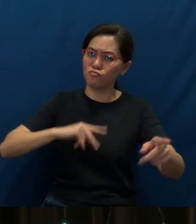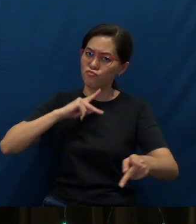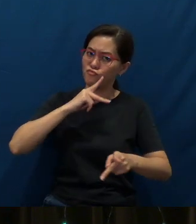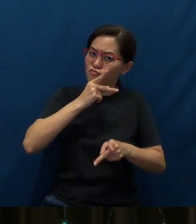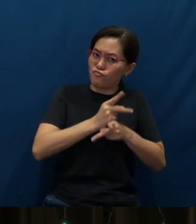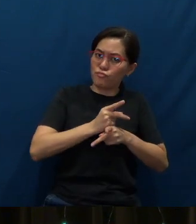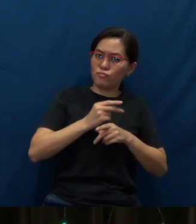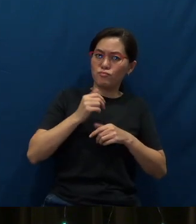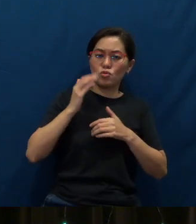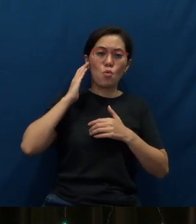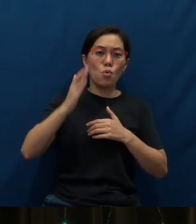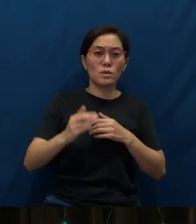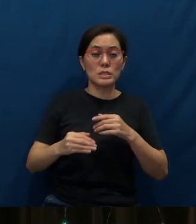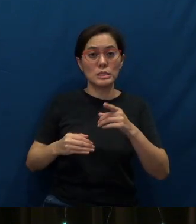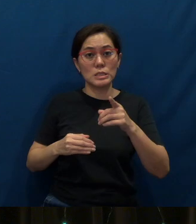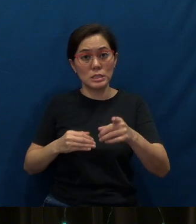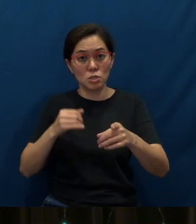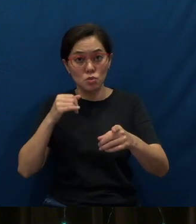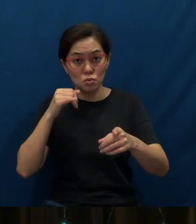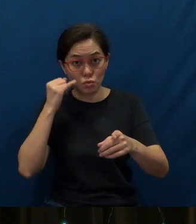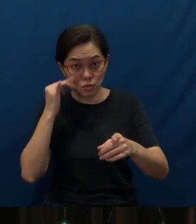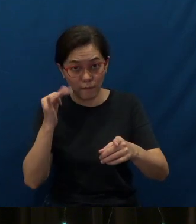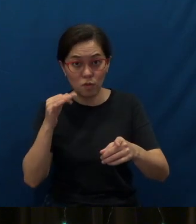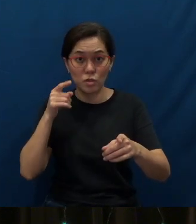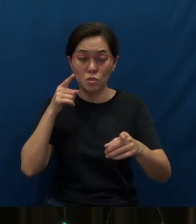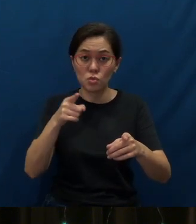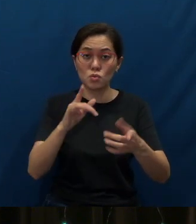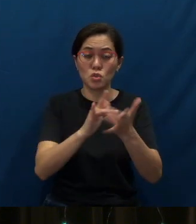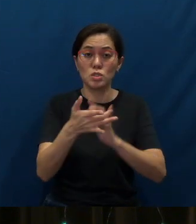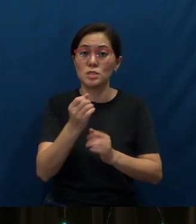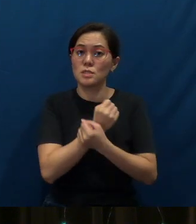If we love Jesus, we will keep His commandments.